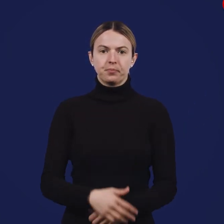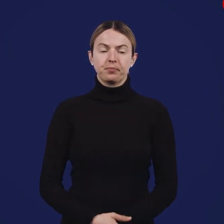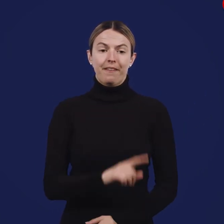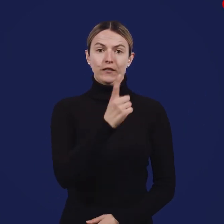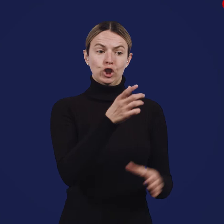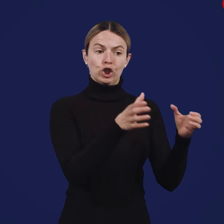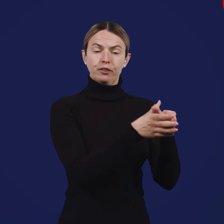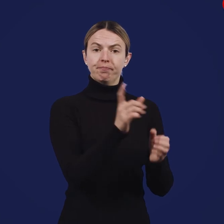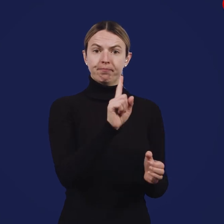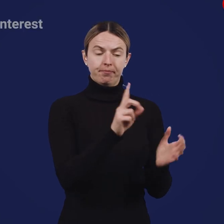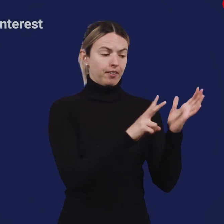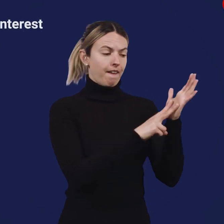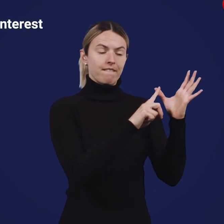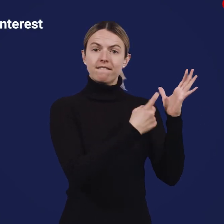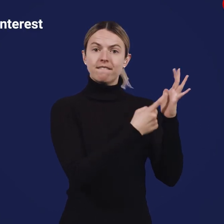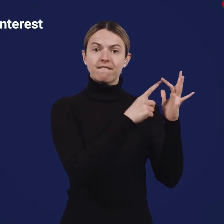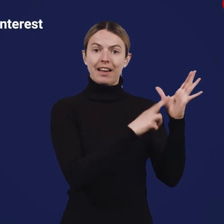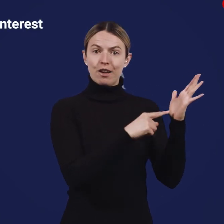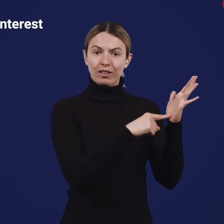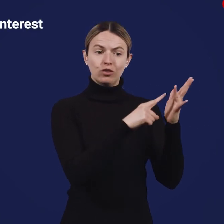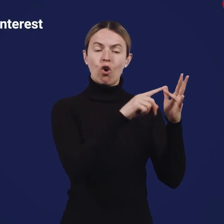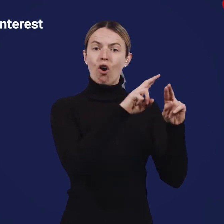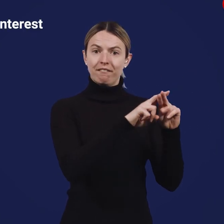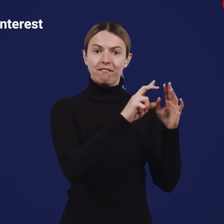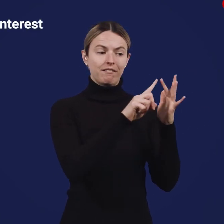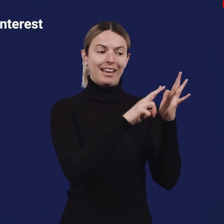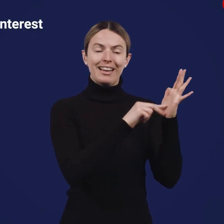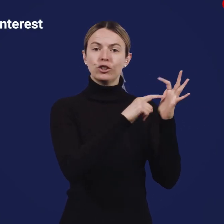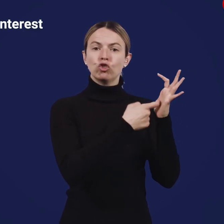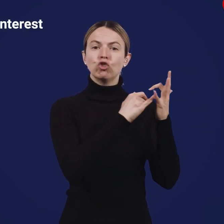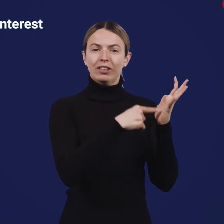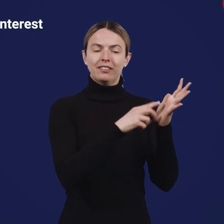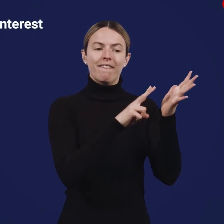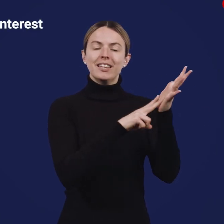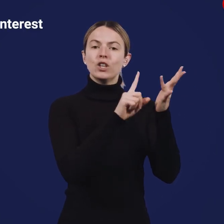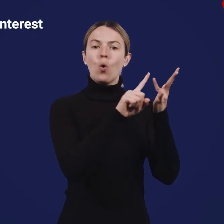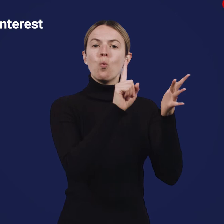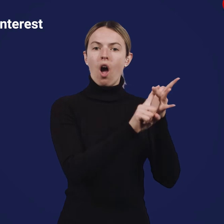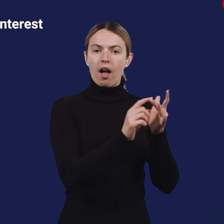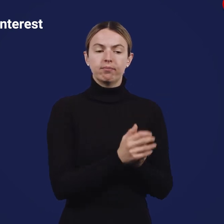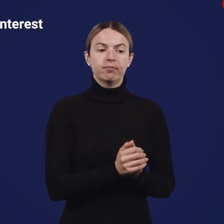The first category is Variant of Interest (VOI).